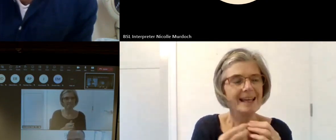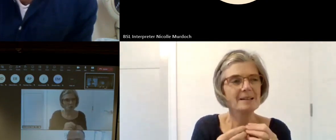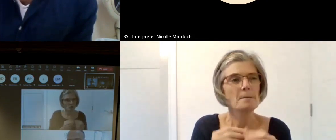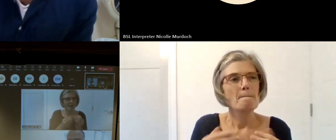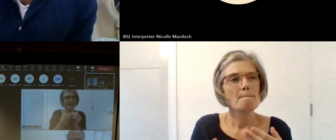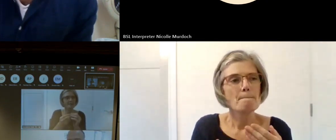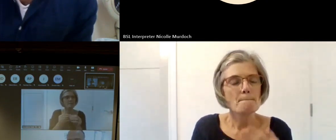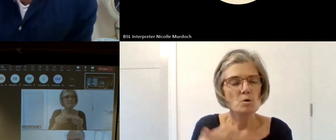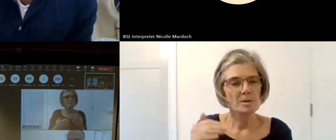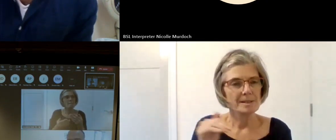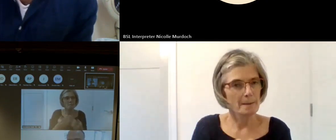and